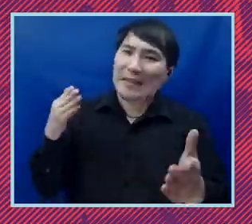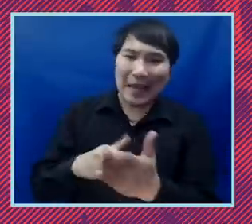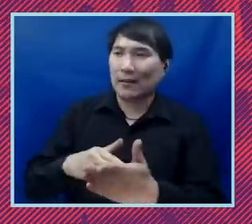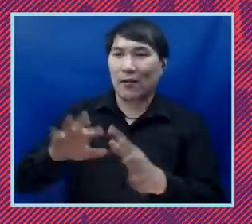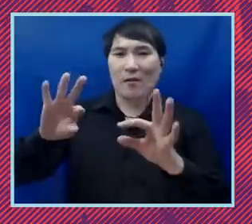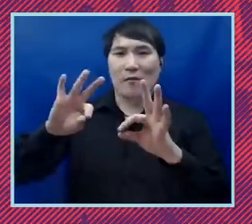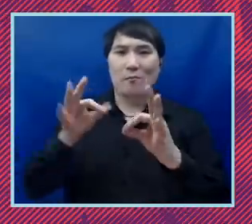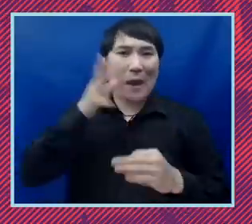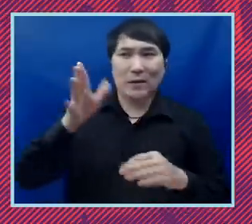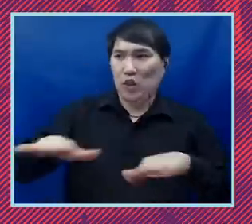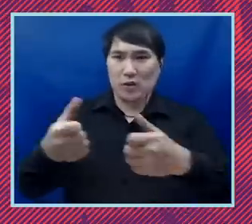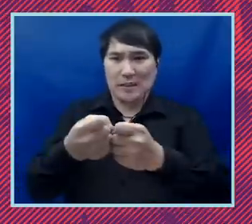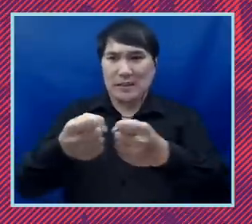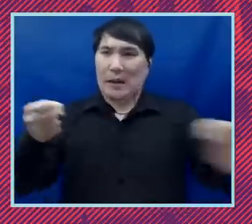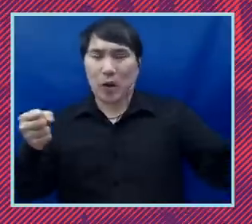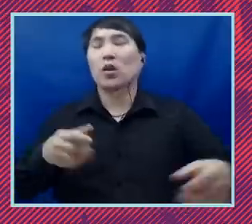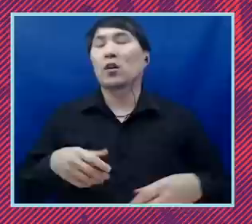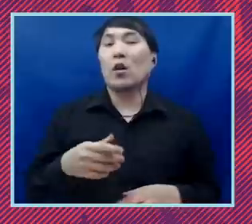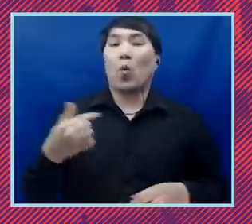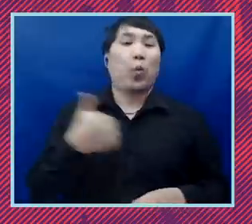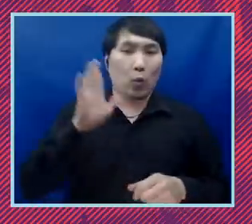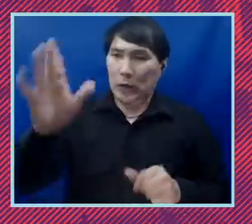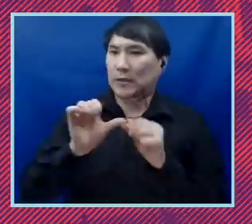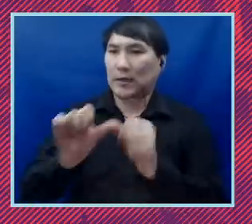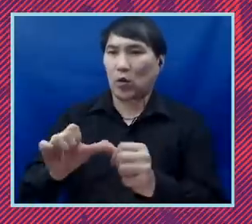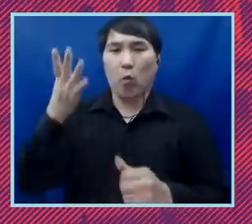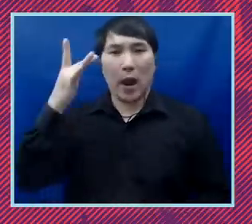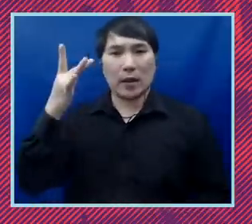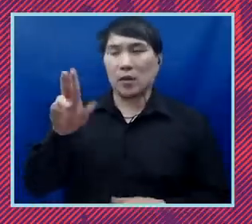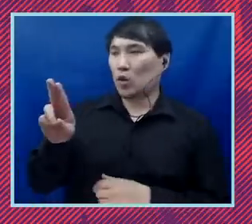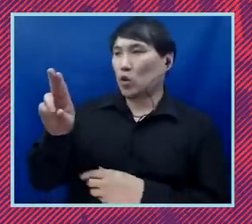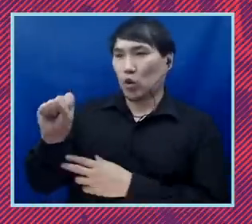fight strenuously on that issue because there is action that the US government needs to take that